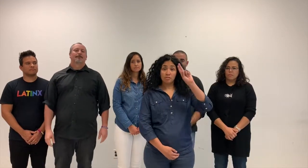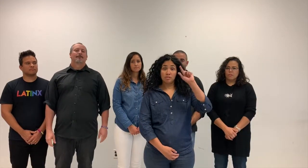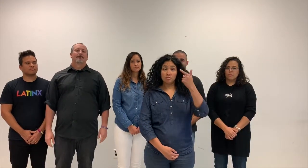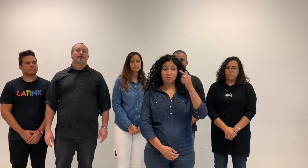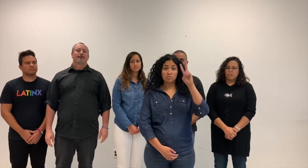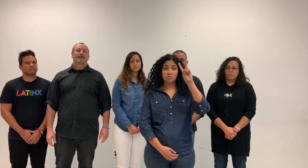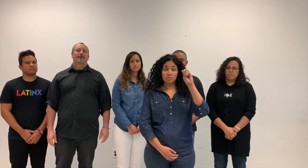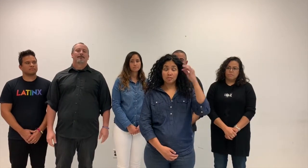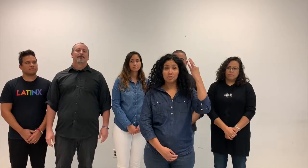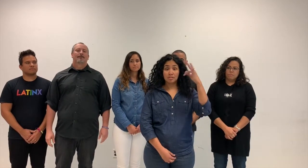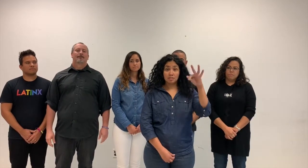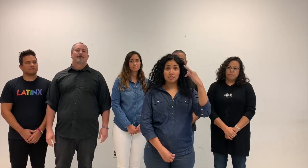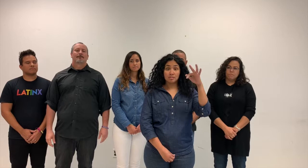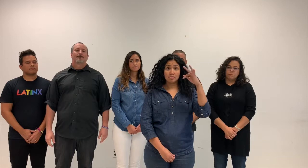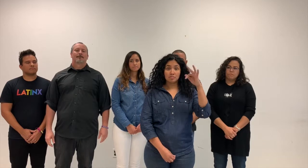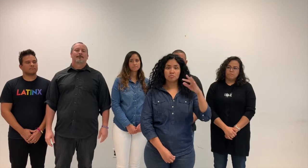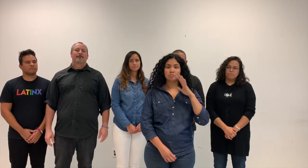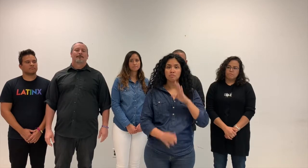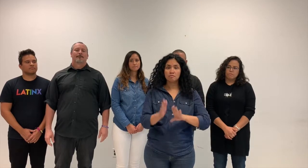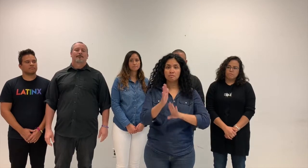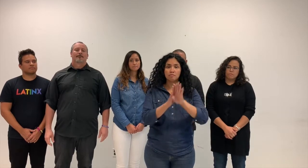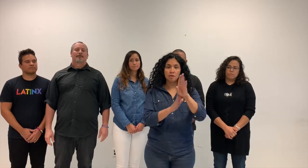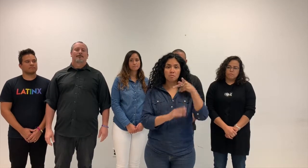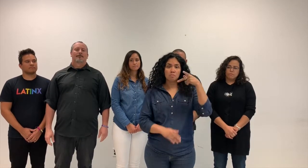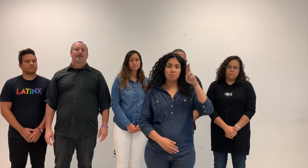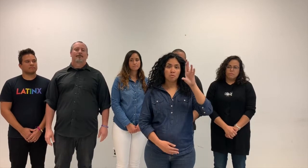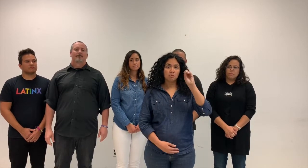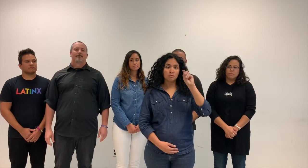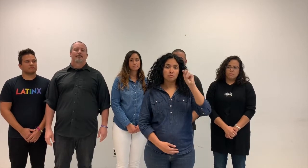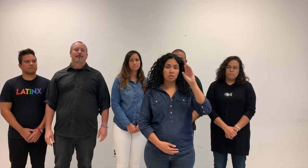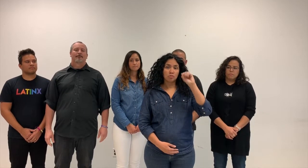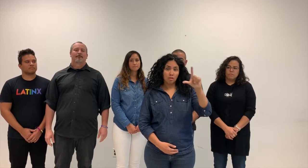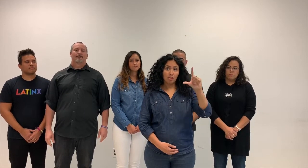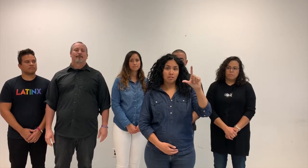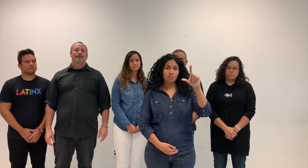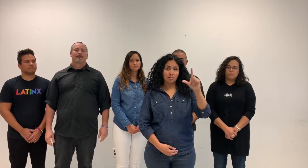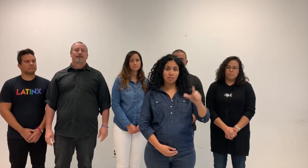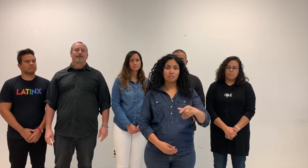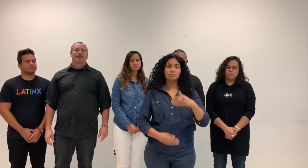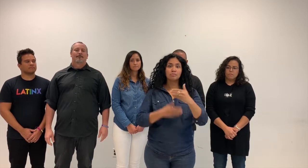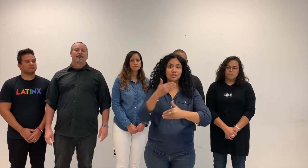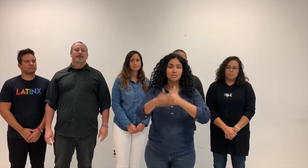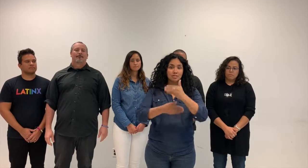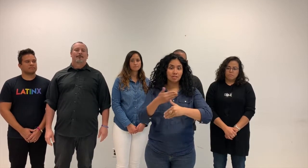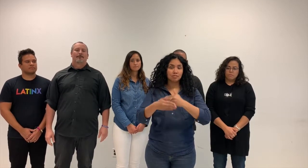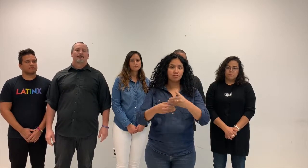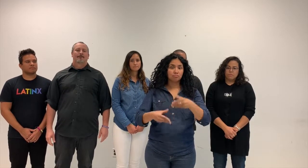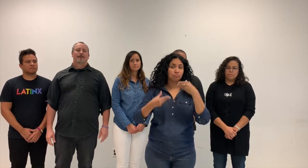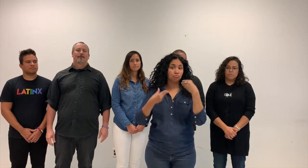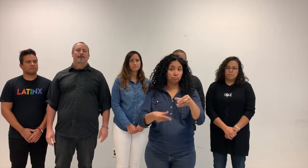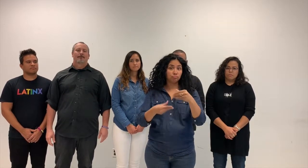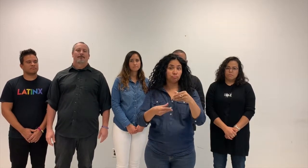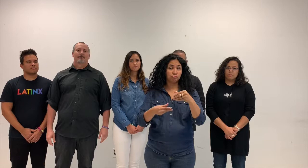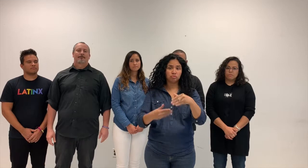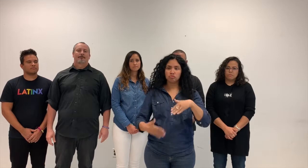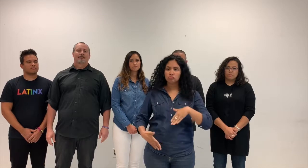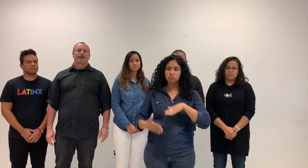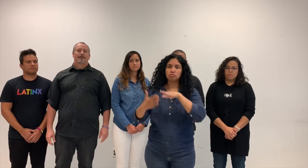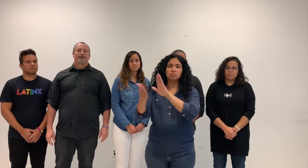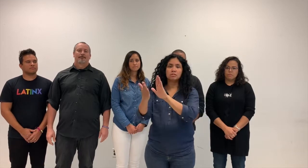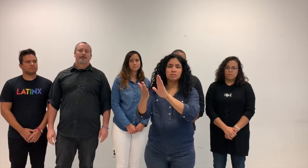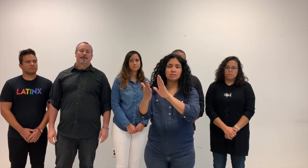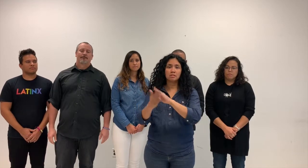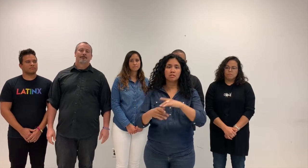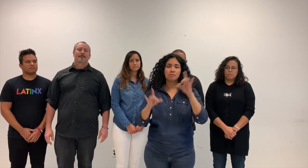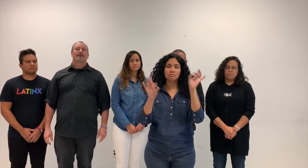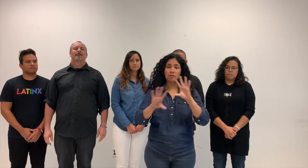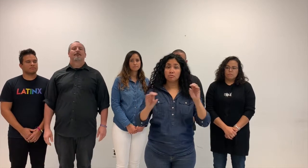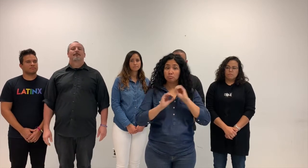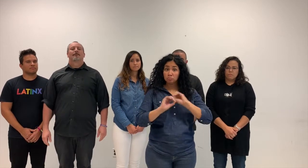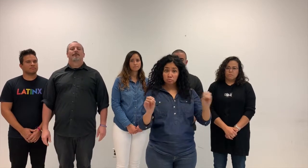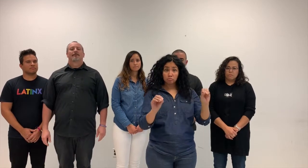By August 2019, we will have a protocol in place addressing anti-violence.